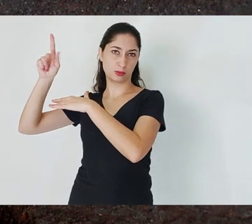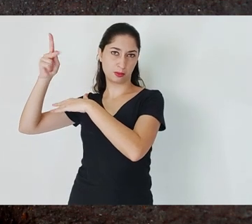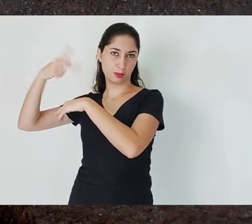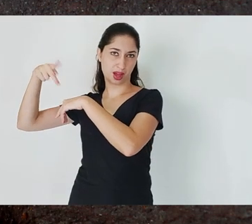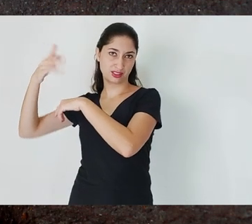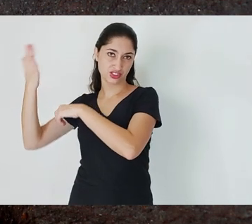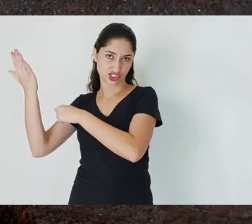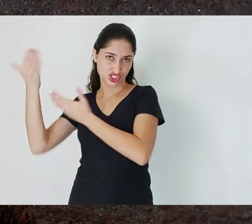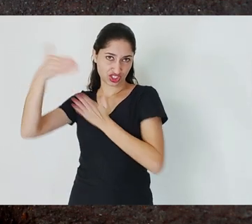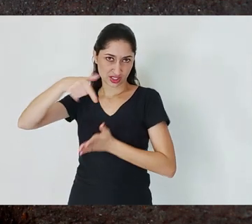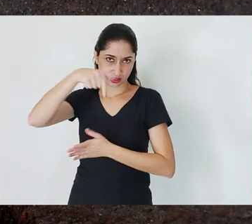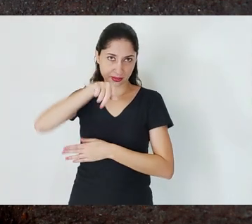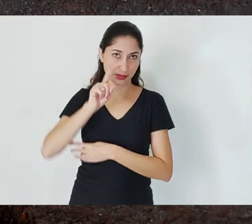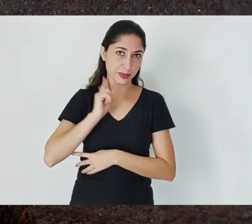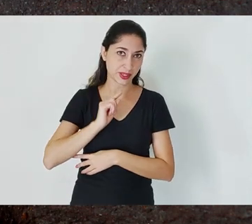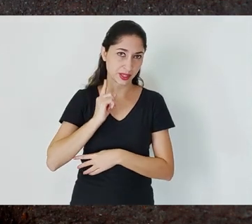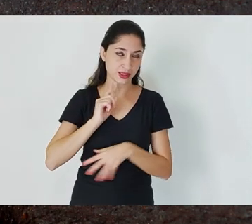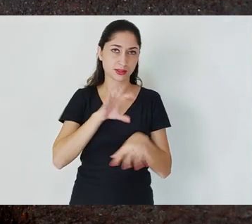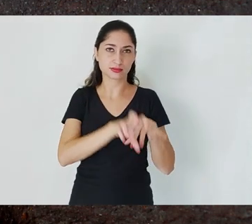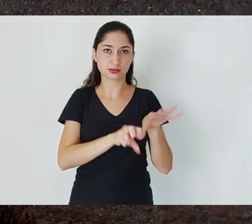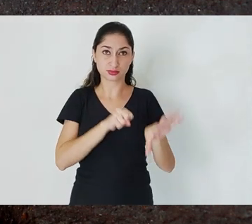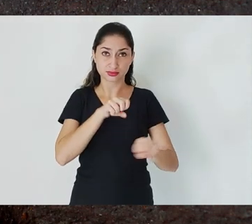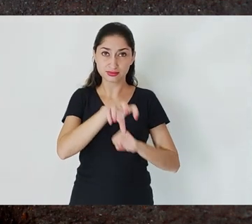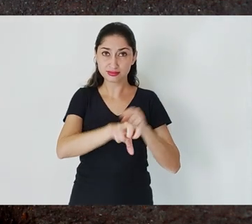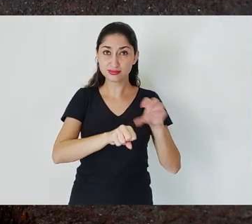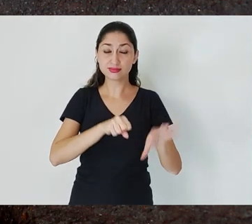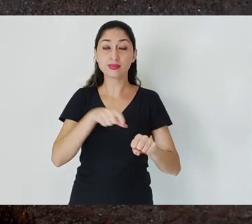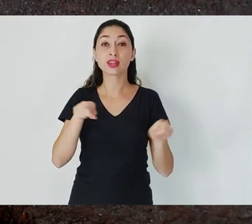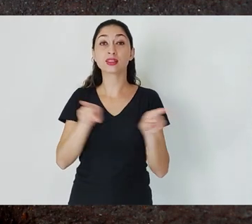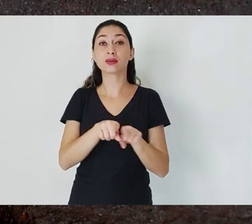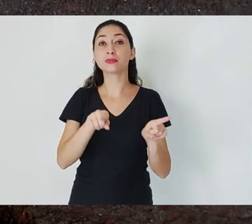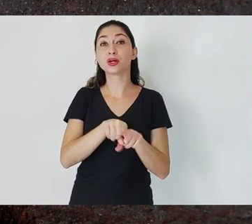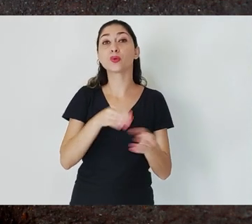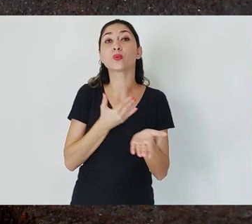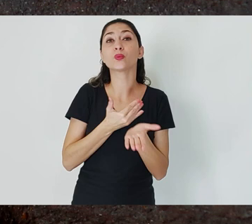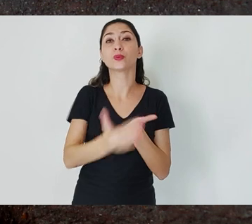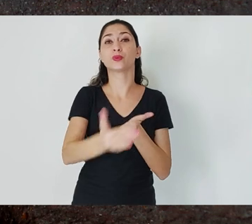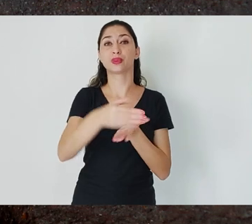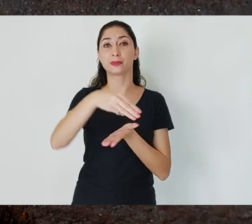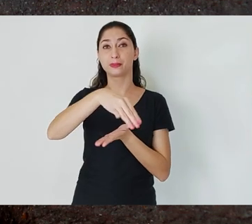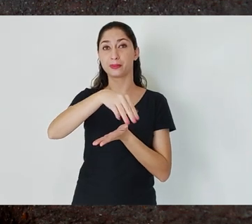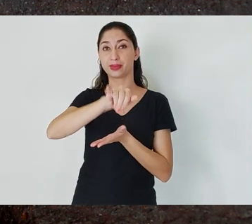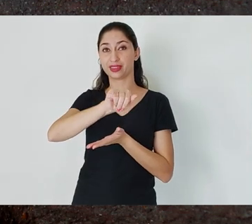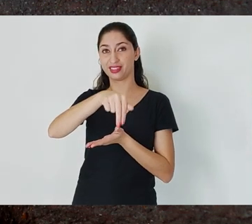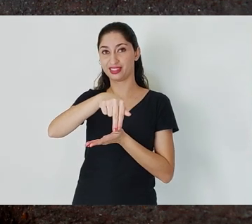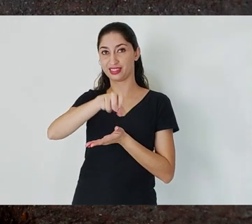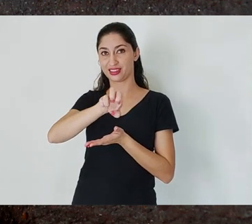which starts to be important in the 18th [century]